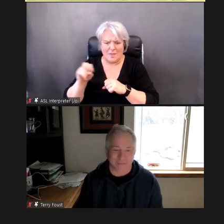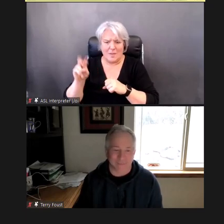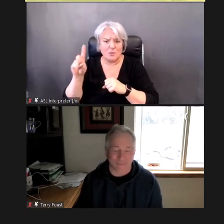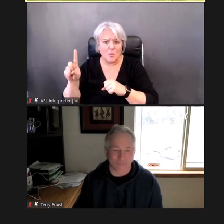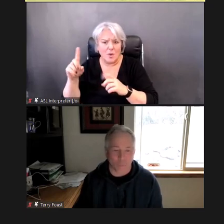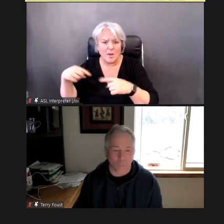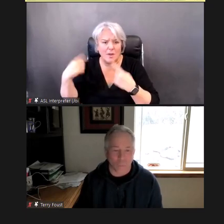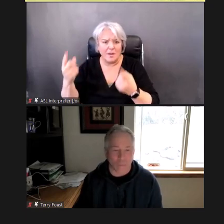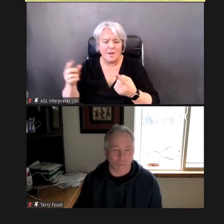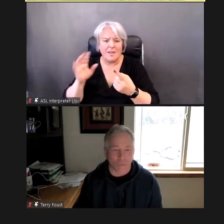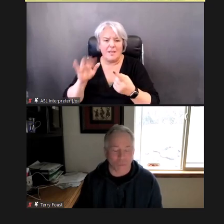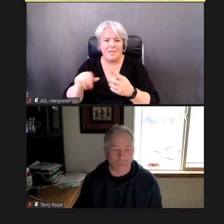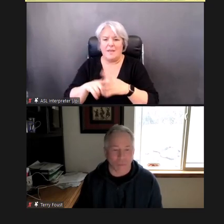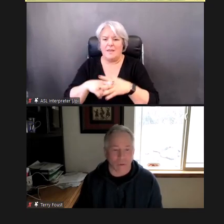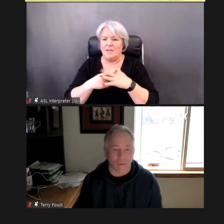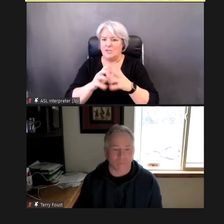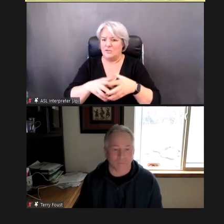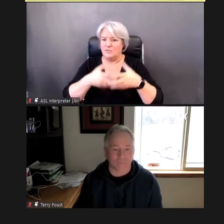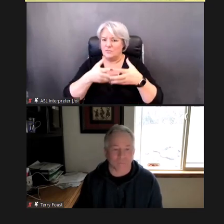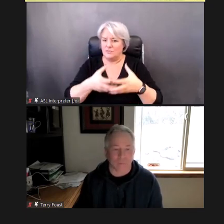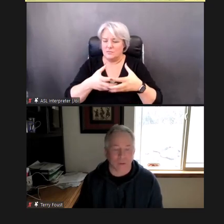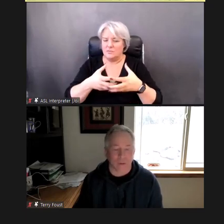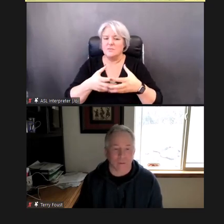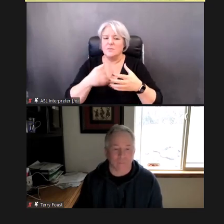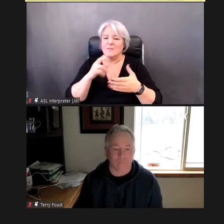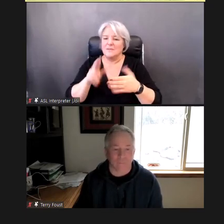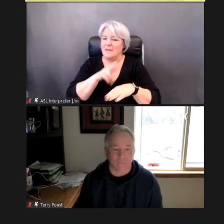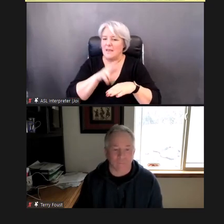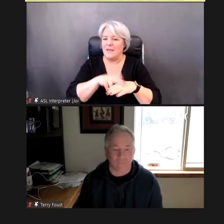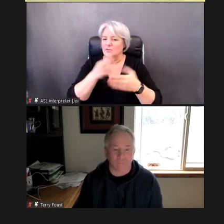National Resource Center on early hearing detection, and intervention,